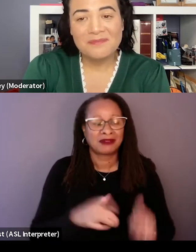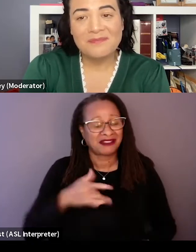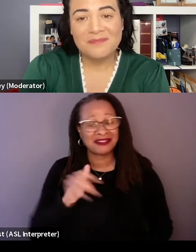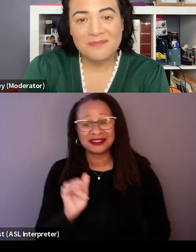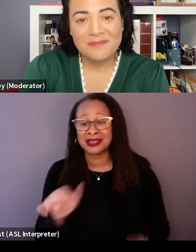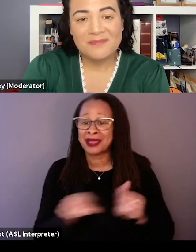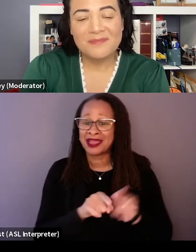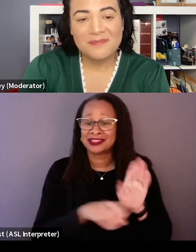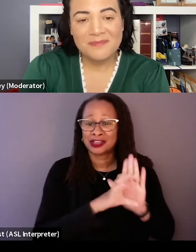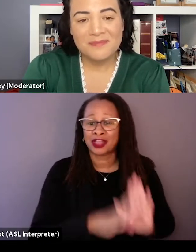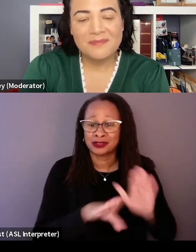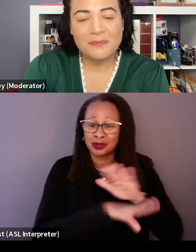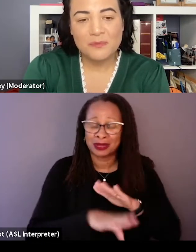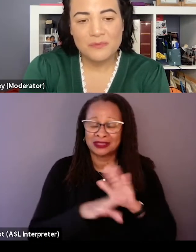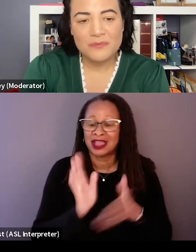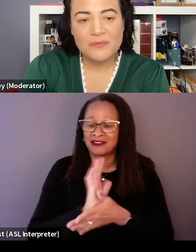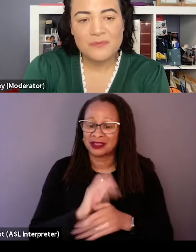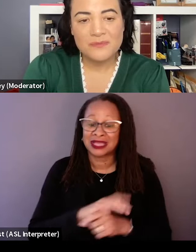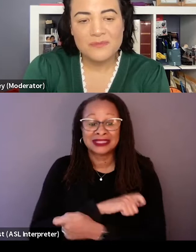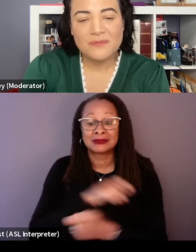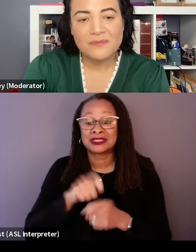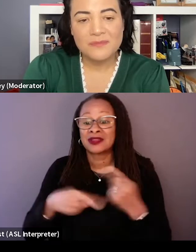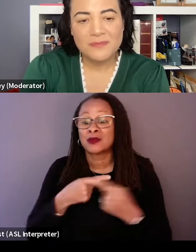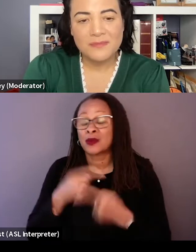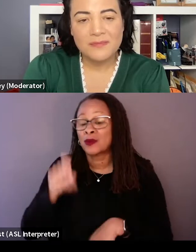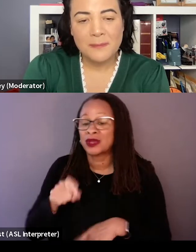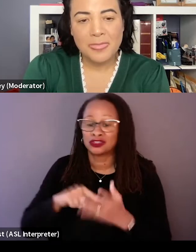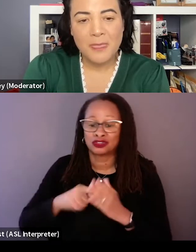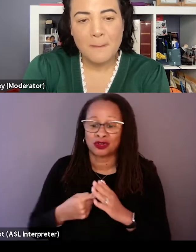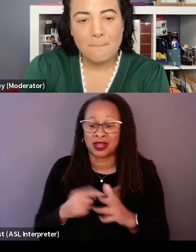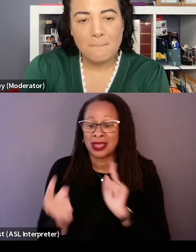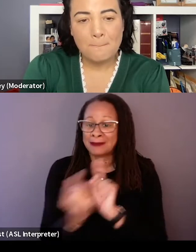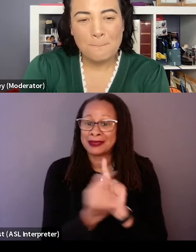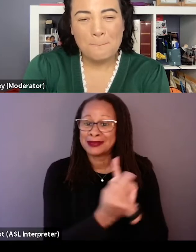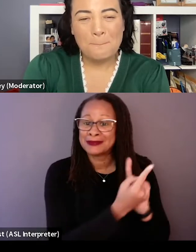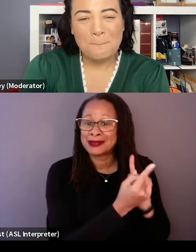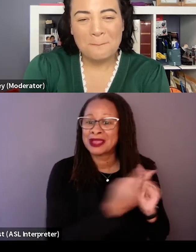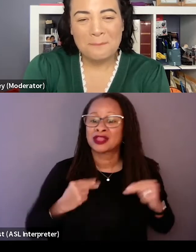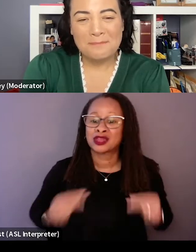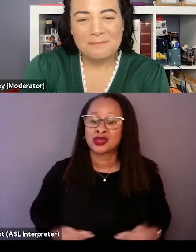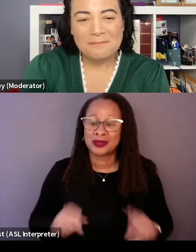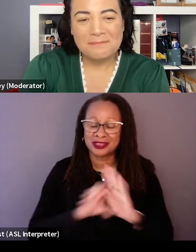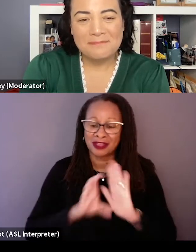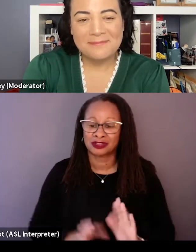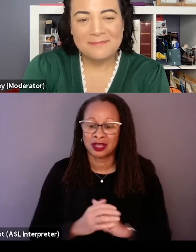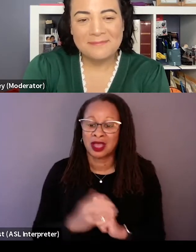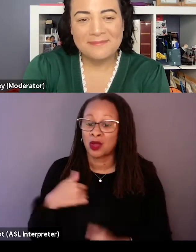And then especially once we started meeting what we call our human being characters, we were shocked,